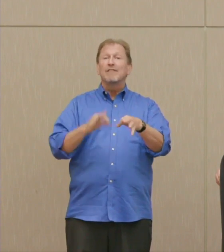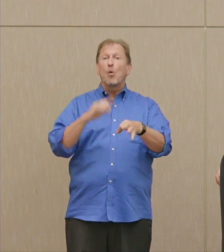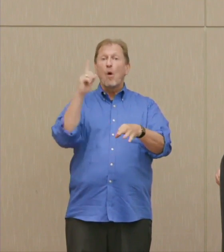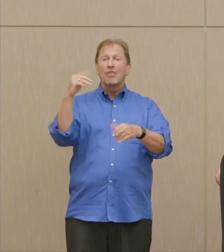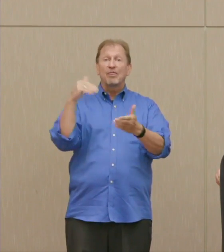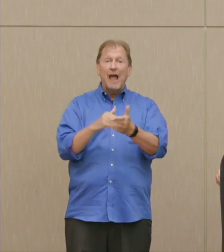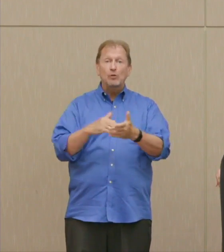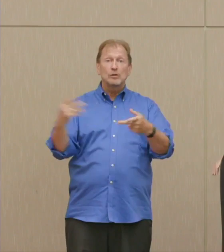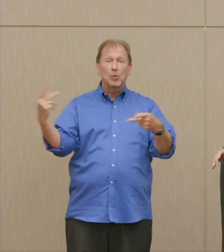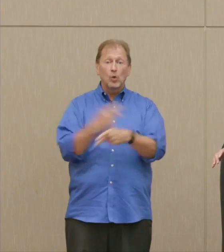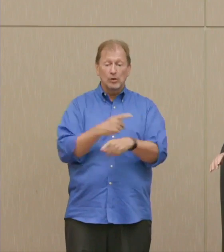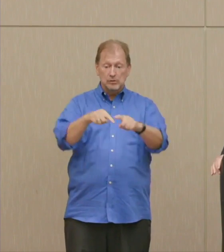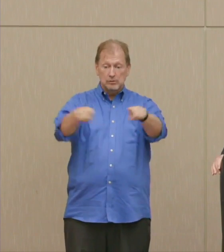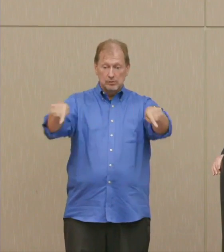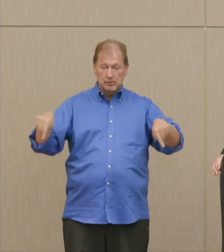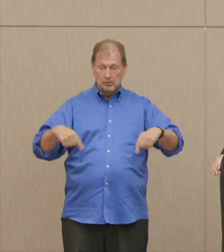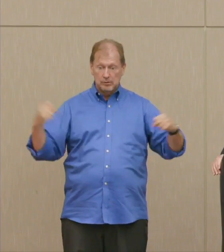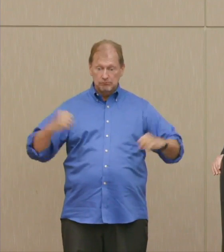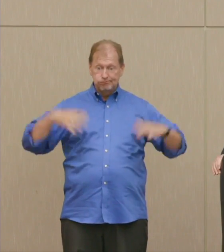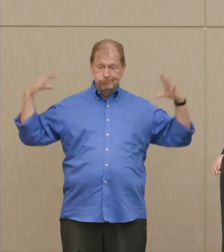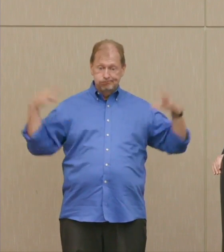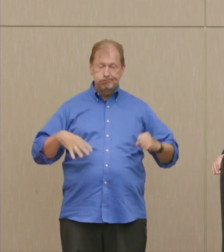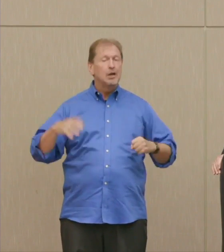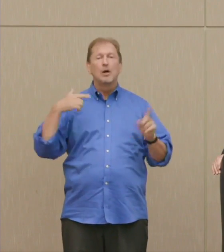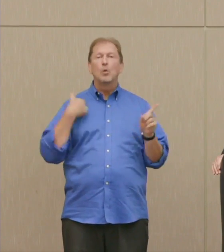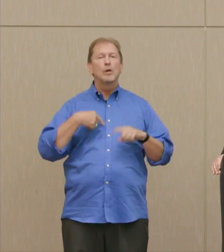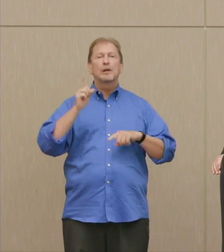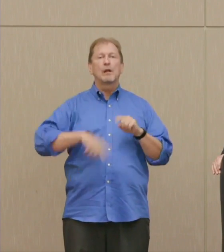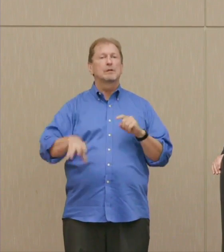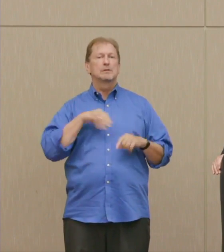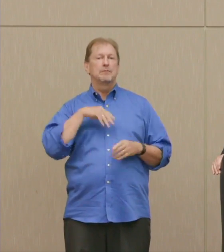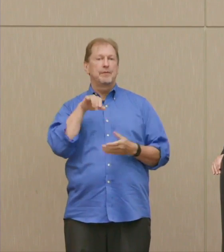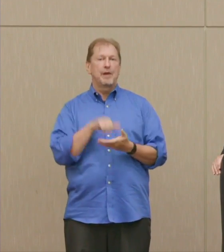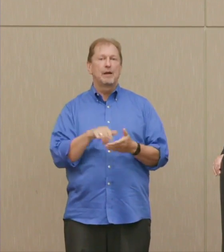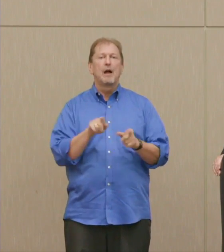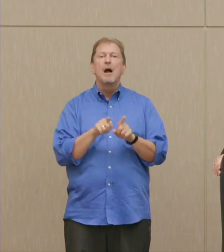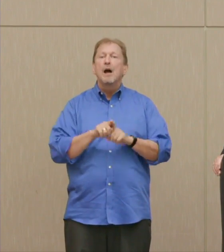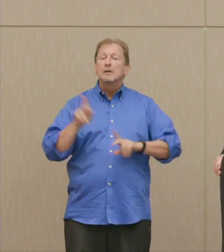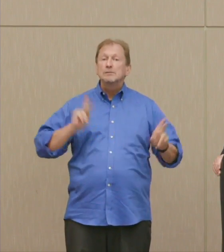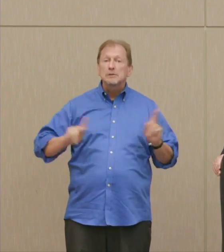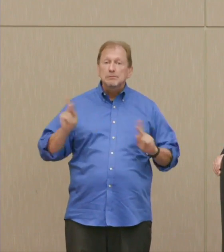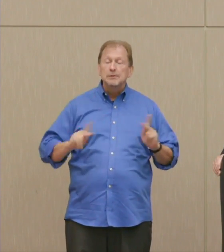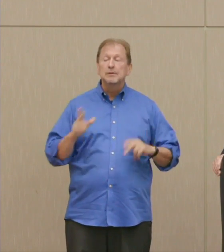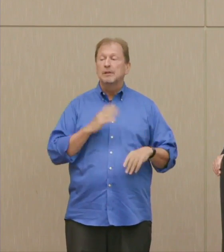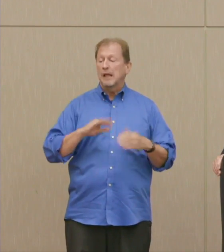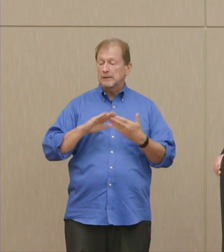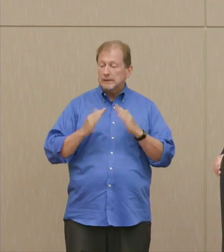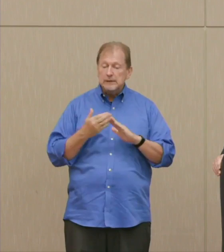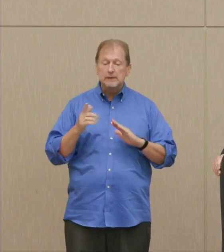It could only lead to bad results for cities and for human and for civilization. Bad thing.